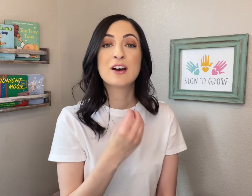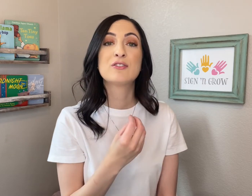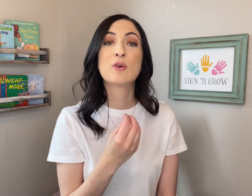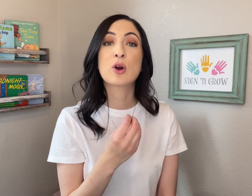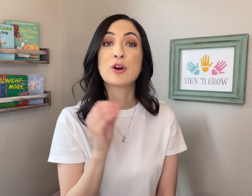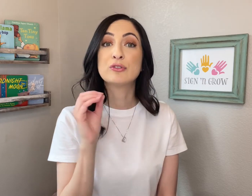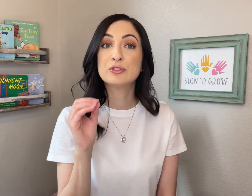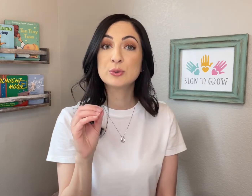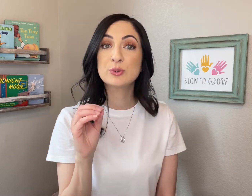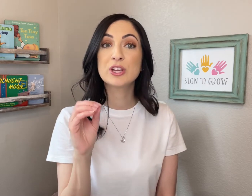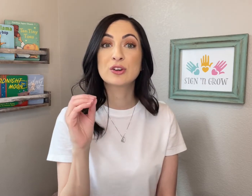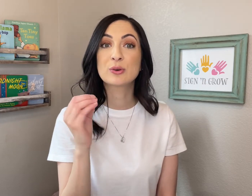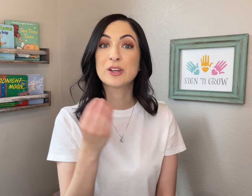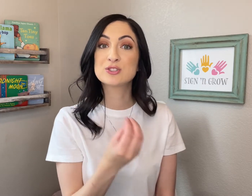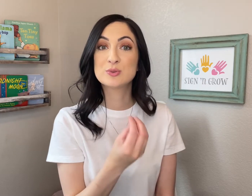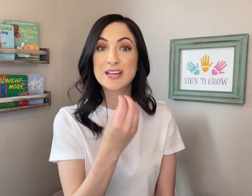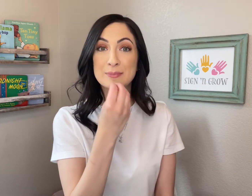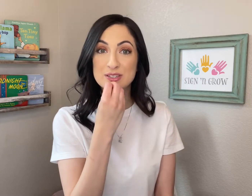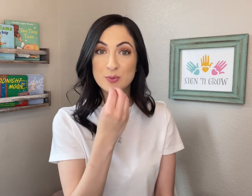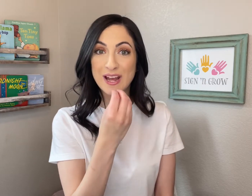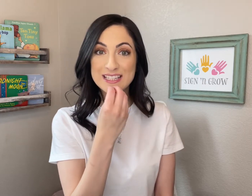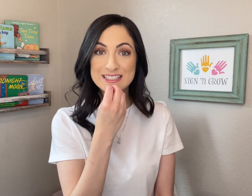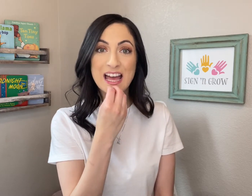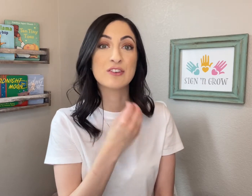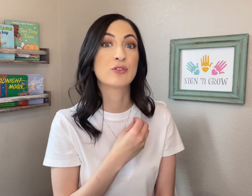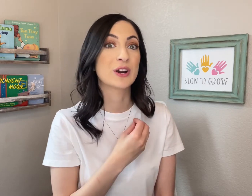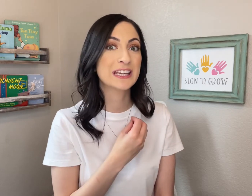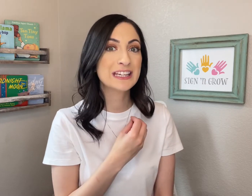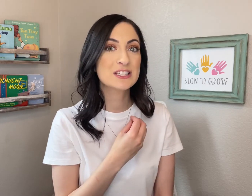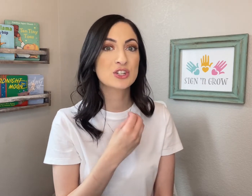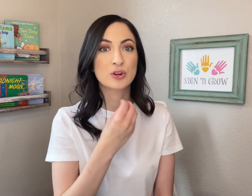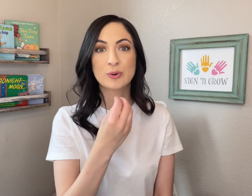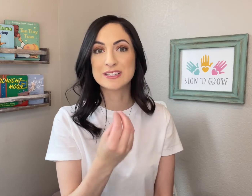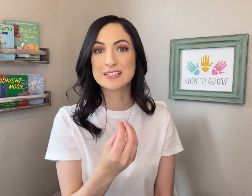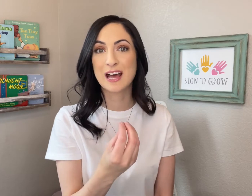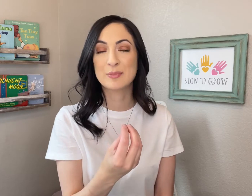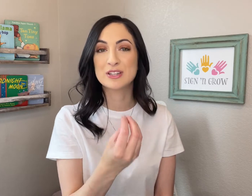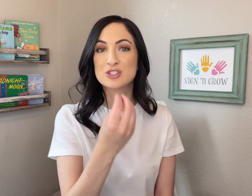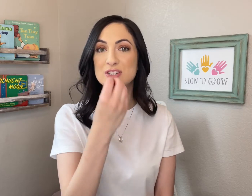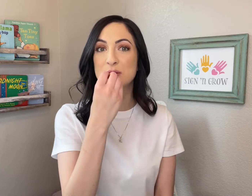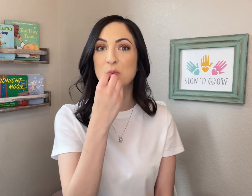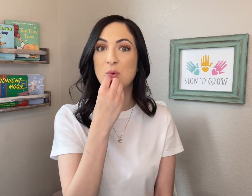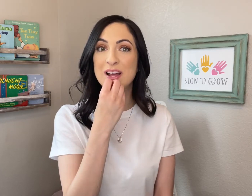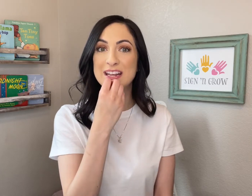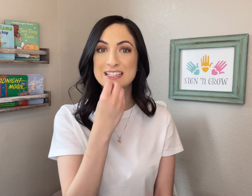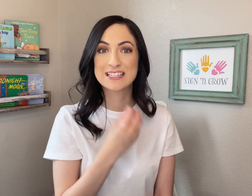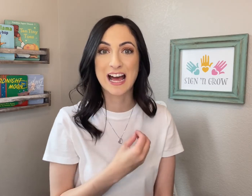For FOOD, you're going to tap it twice, and for EAT, you're going to tap it just one time.